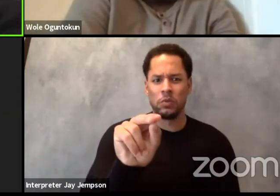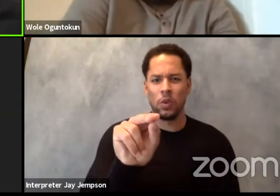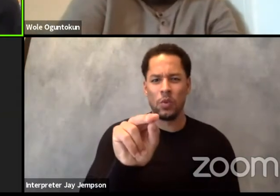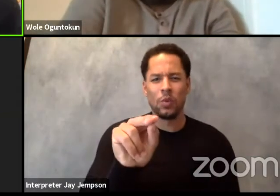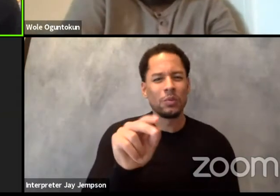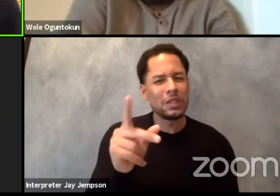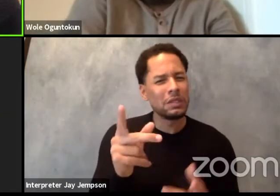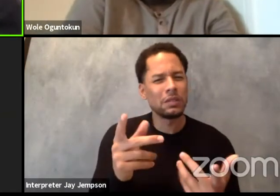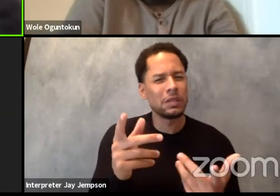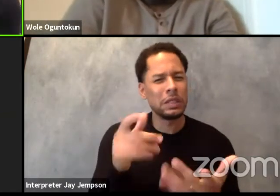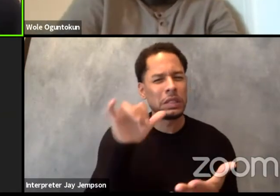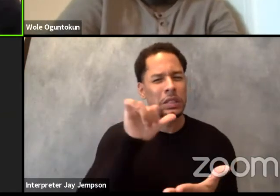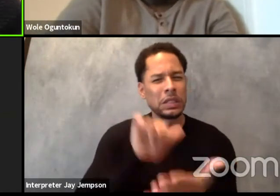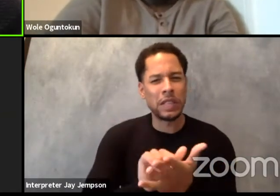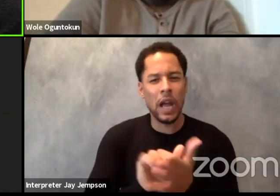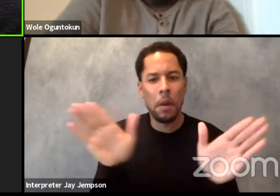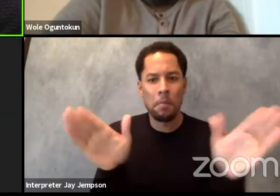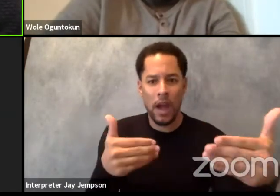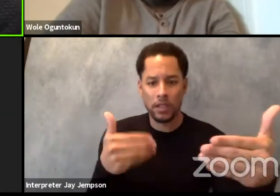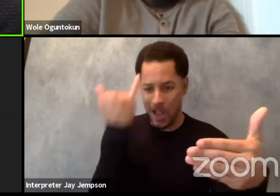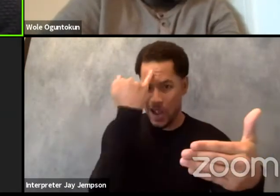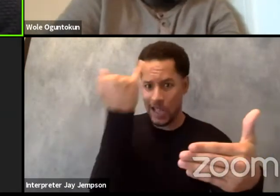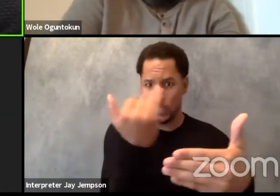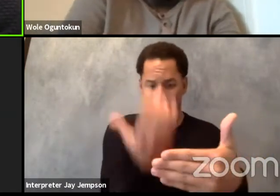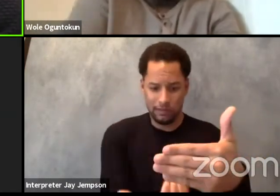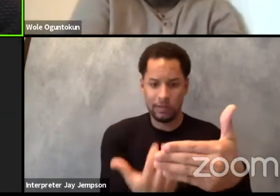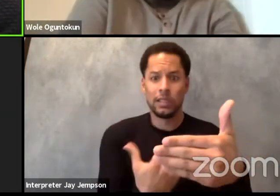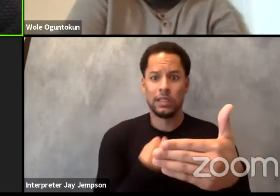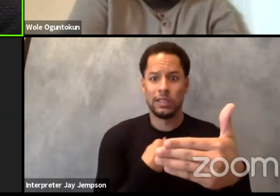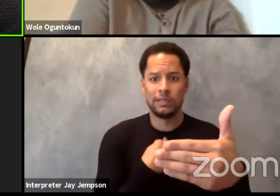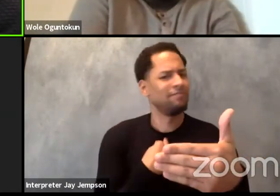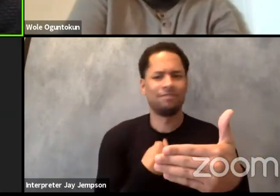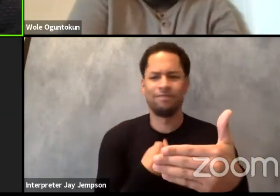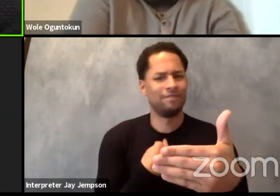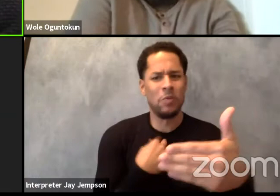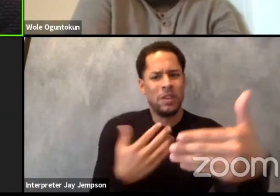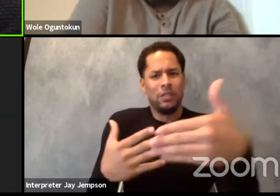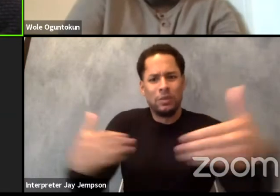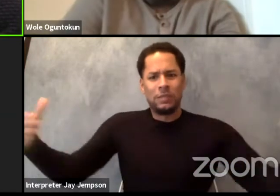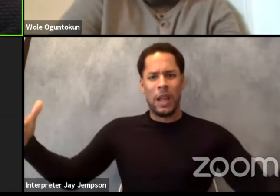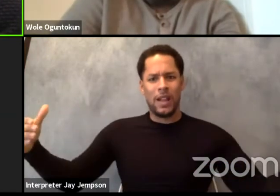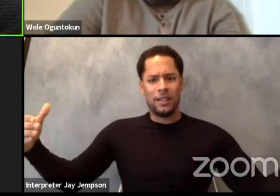into these idea of this is what it is and knowing that it's not just one straitjacket